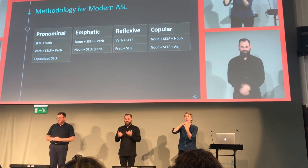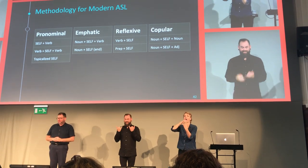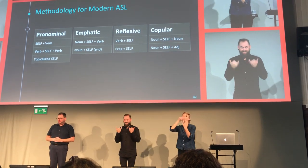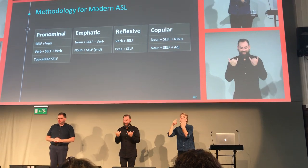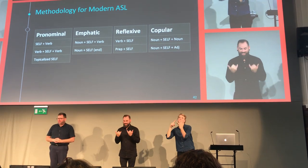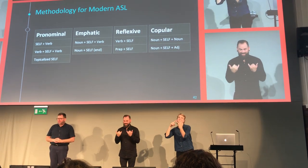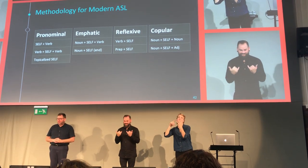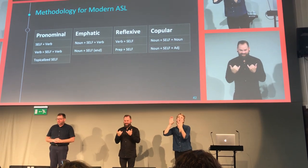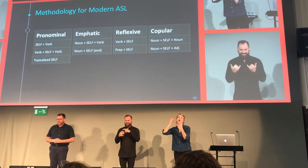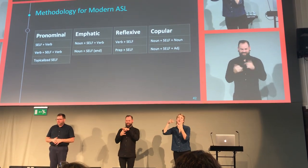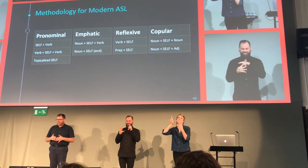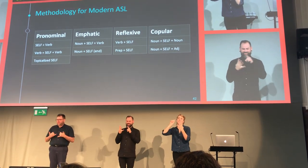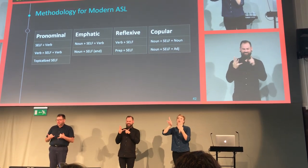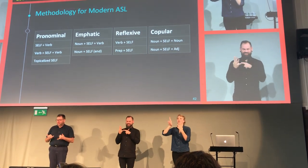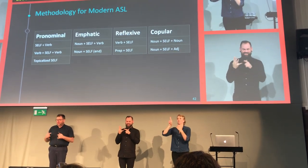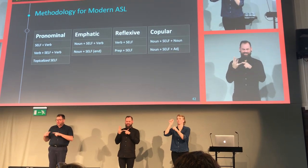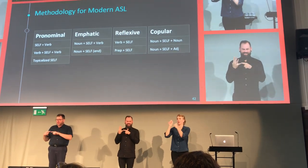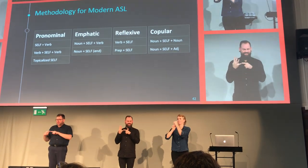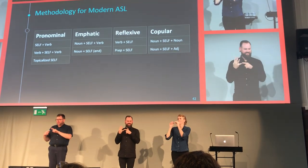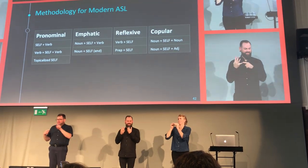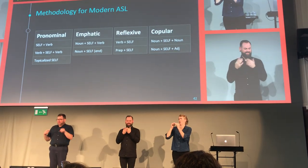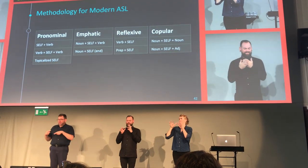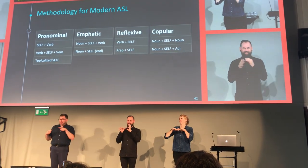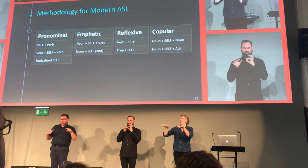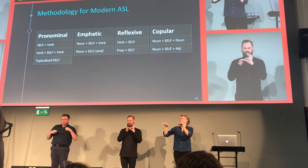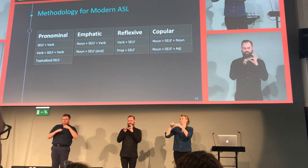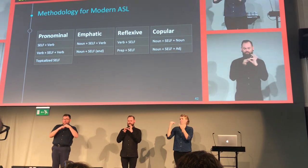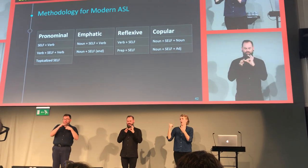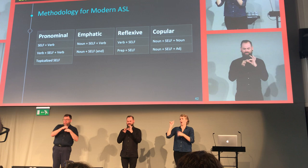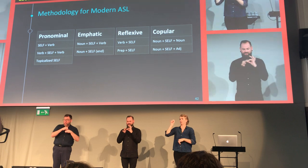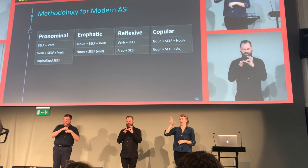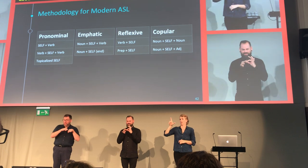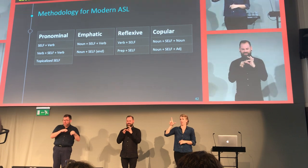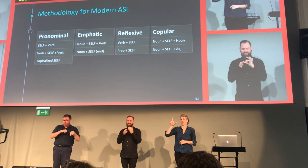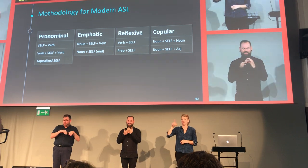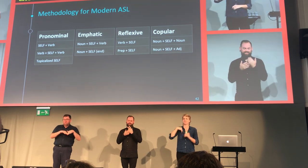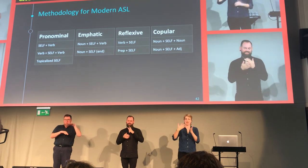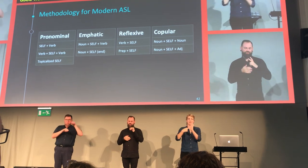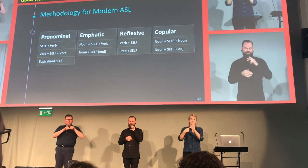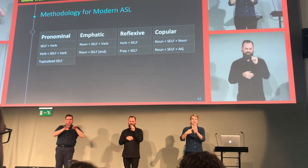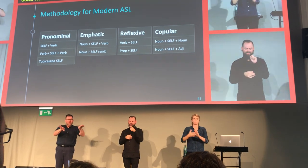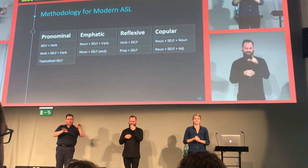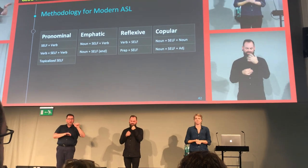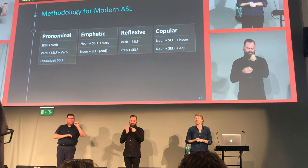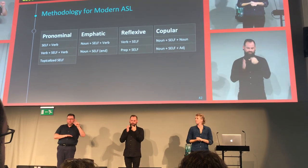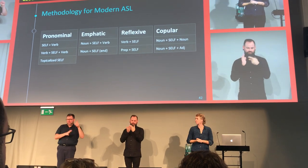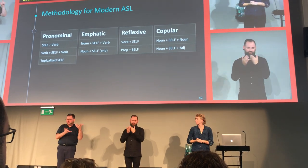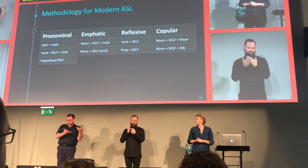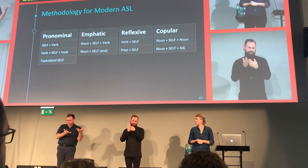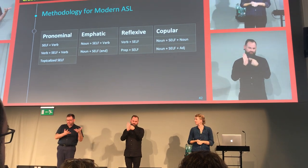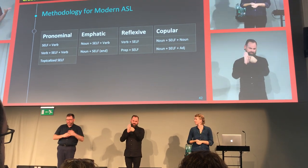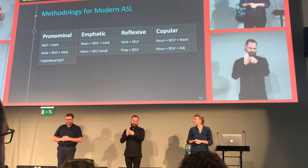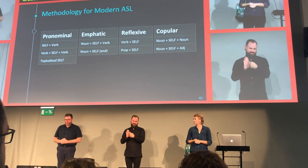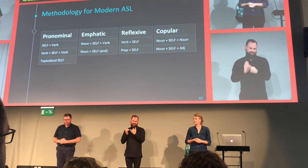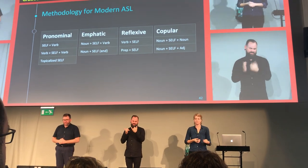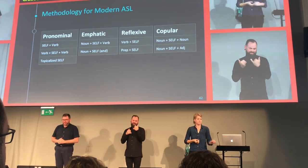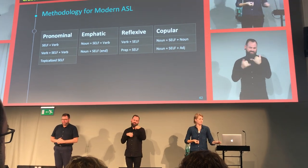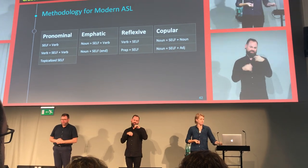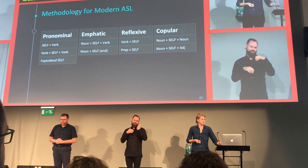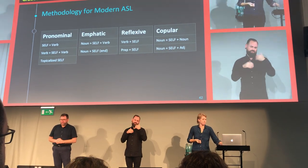But you'll see now that there's a drastic shift, more to the copula function rather than the pronominal